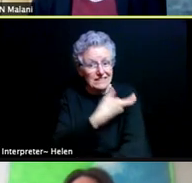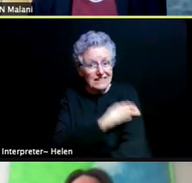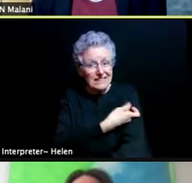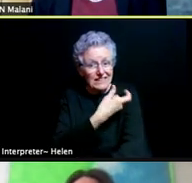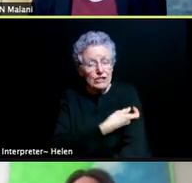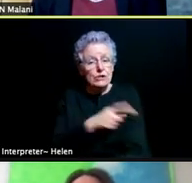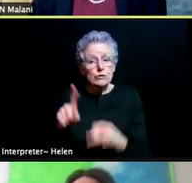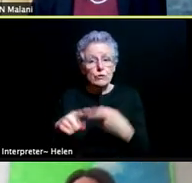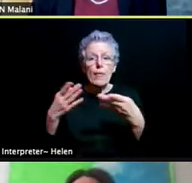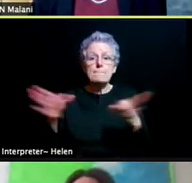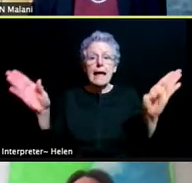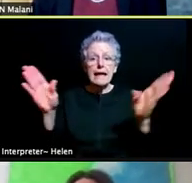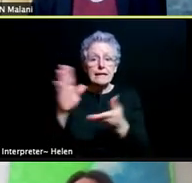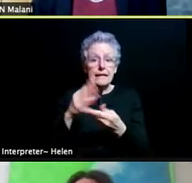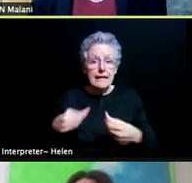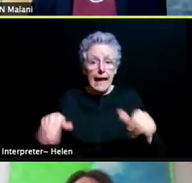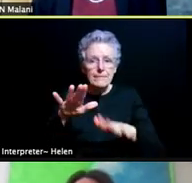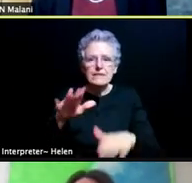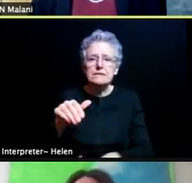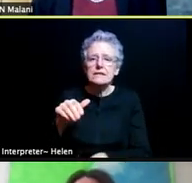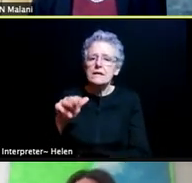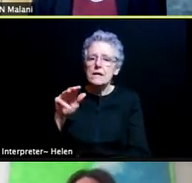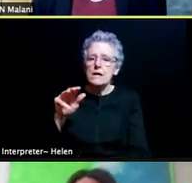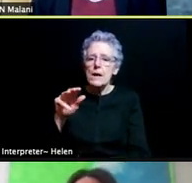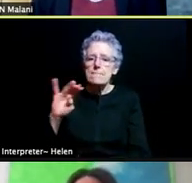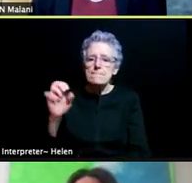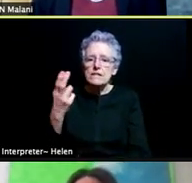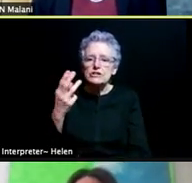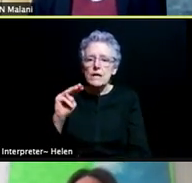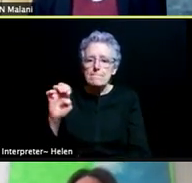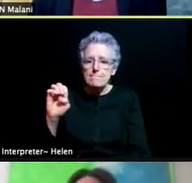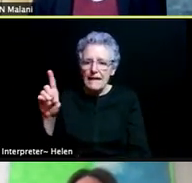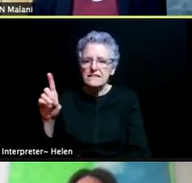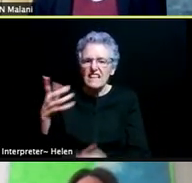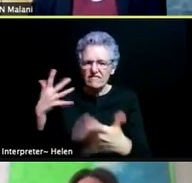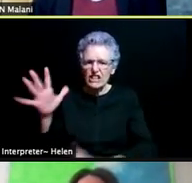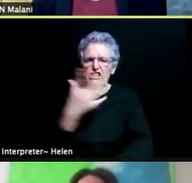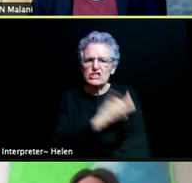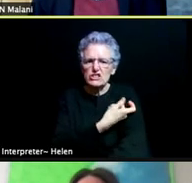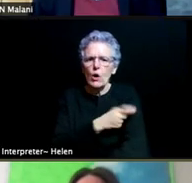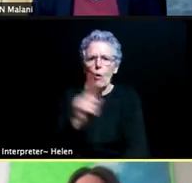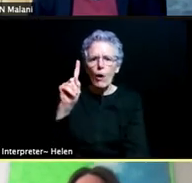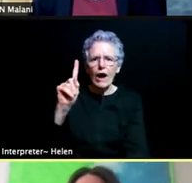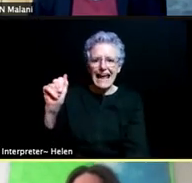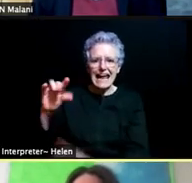Not Michigan Medicine which was obviously done in the 1A faculty and staff. Yeah, thank you.